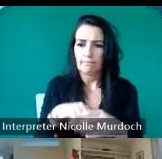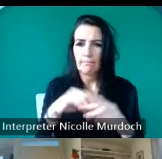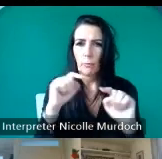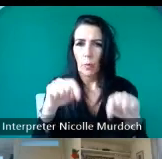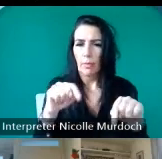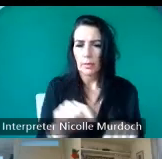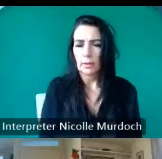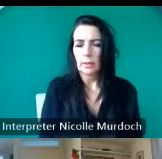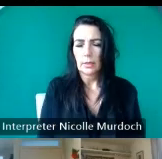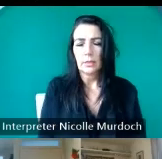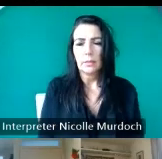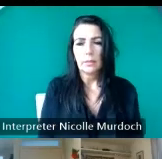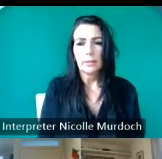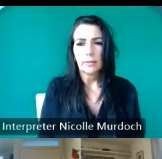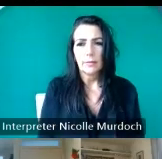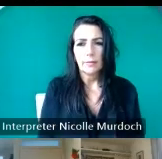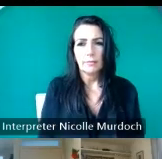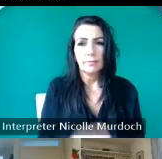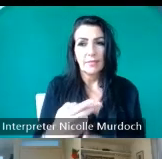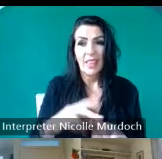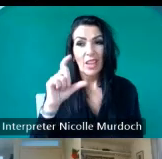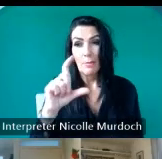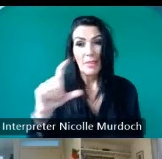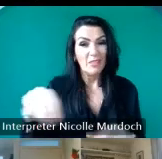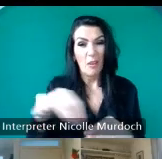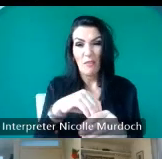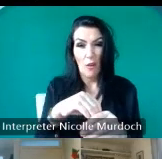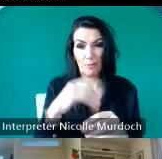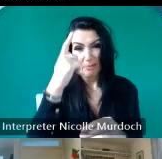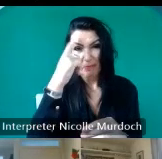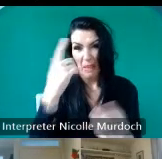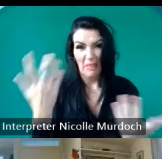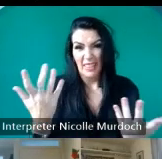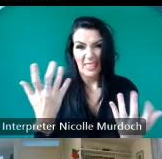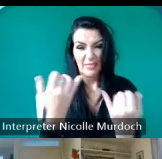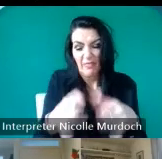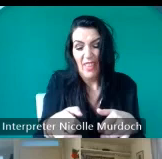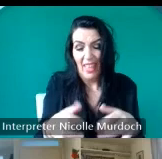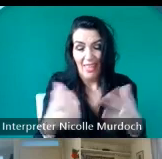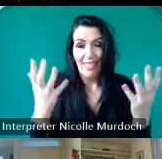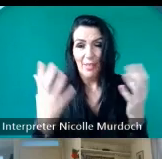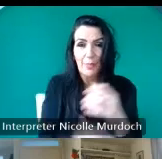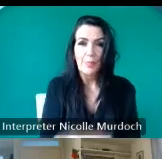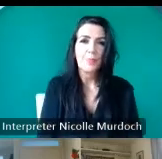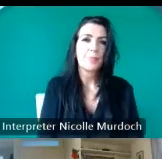don't think we would have succeeded without her actually and next slide I'm just going to